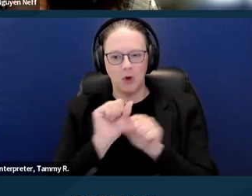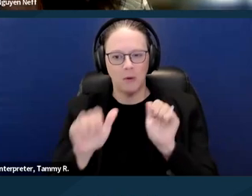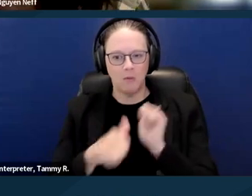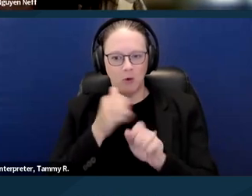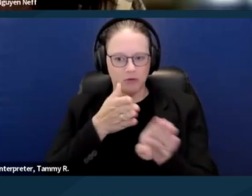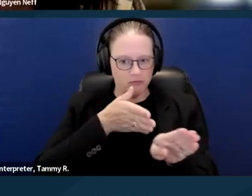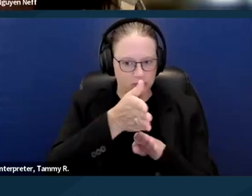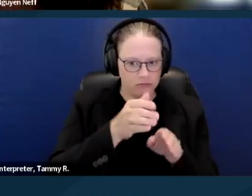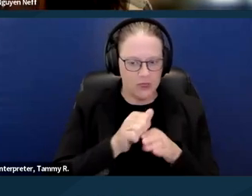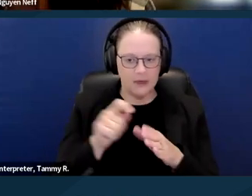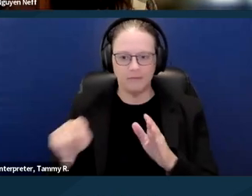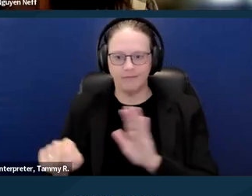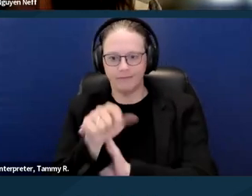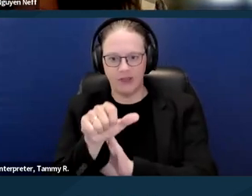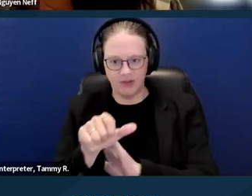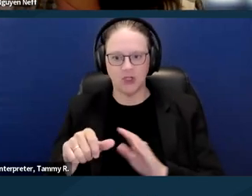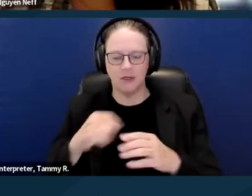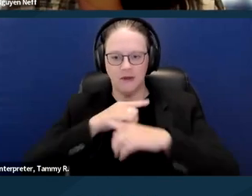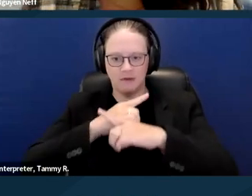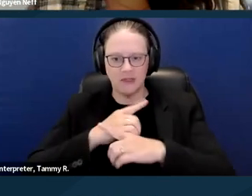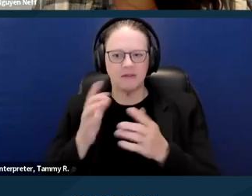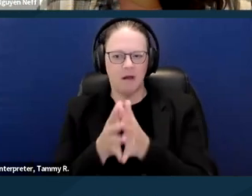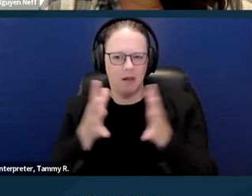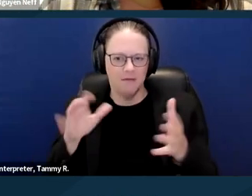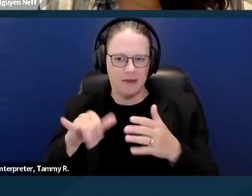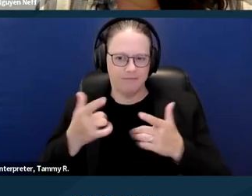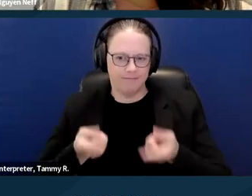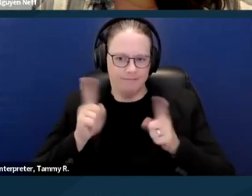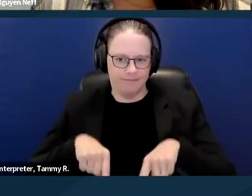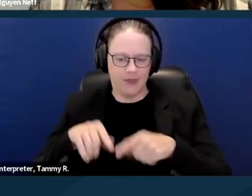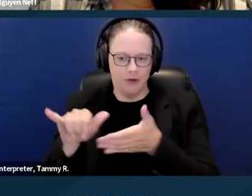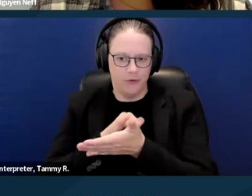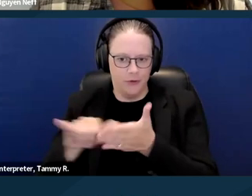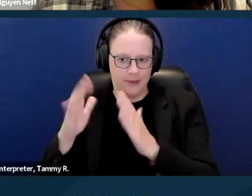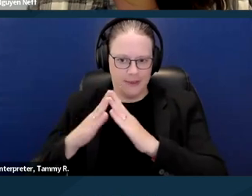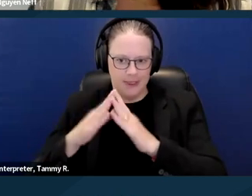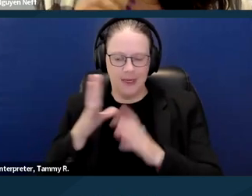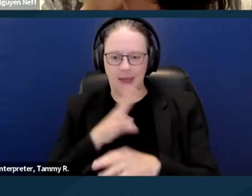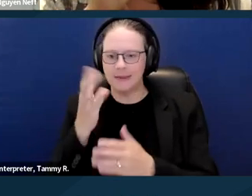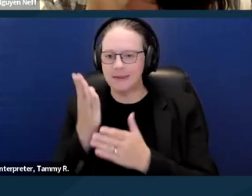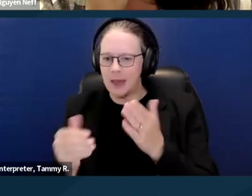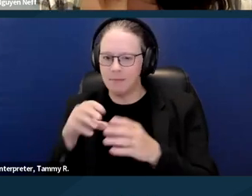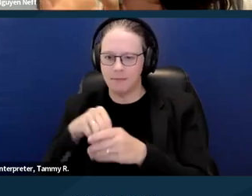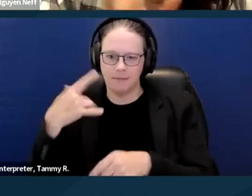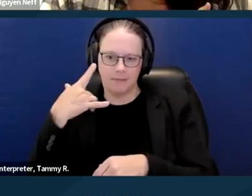A lot of that was in New York City, and I've also done some unlawful detainers in California and currently doing housing rights